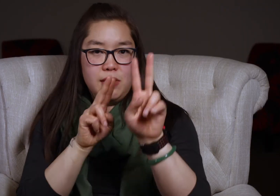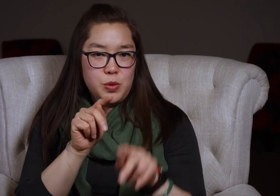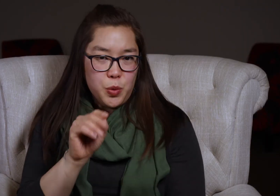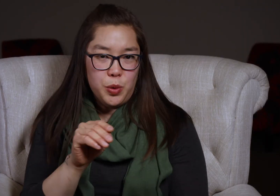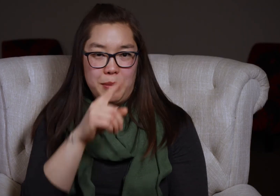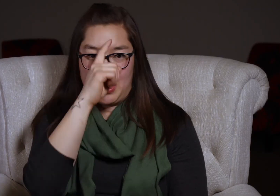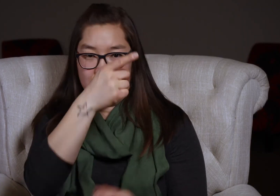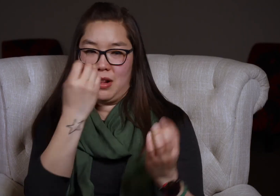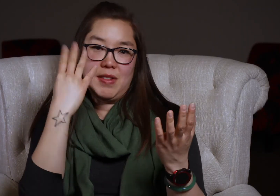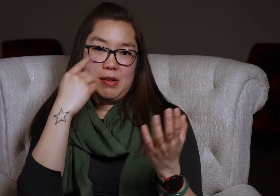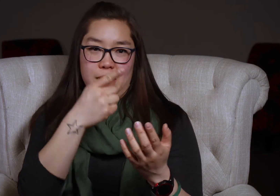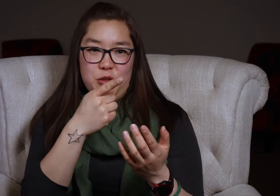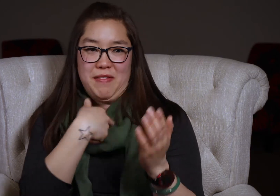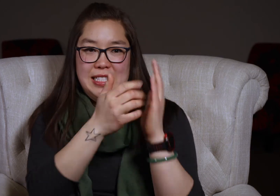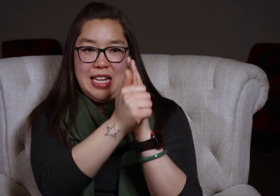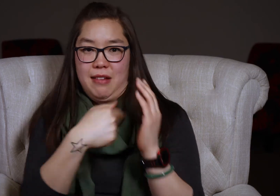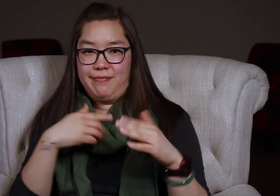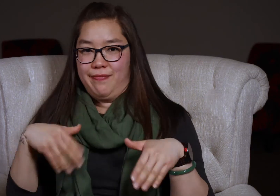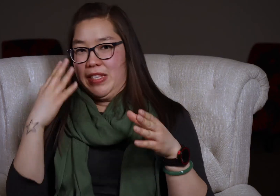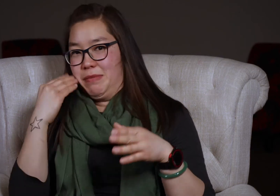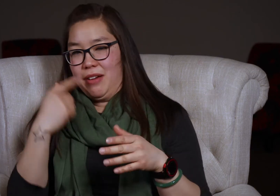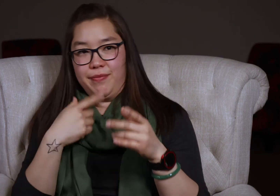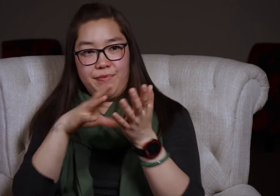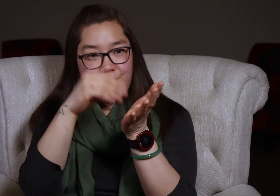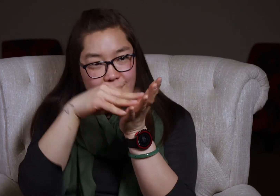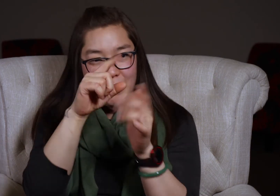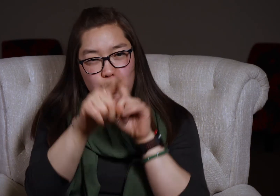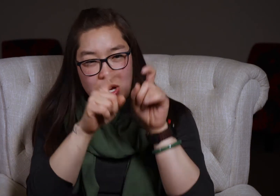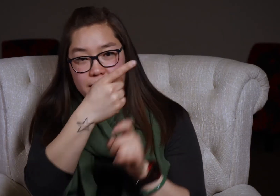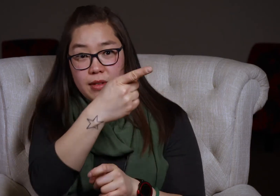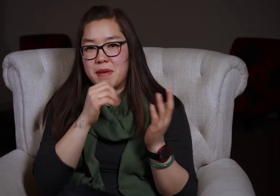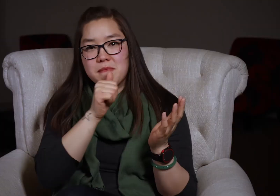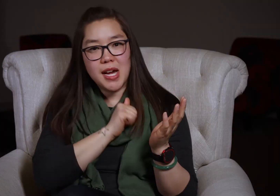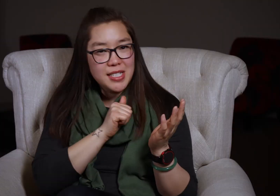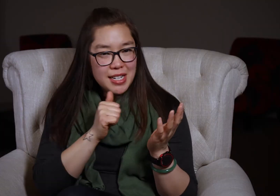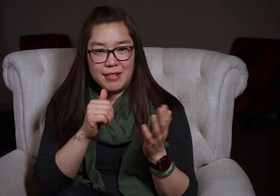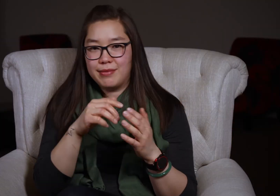A mentor has experience and skills I don't have yet, so I can learn from them and ask questions.